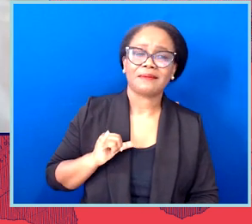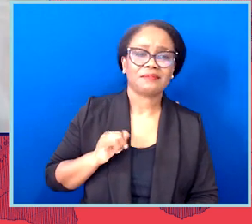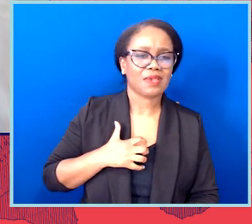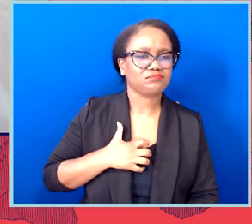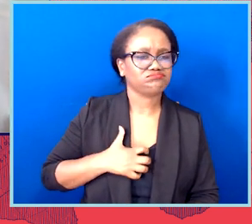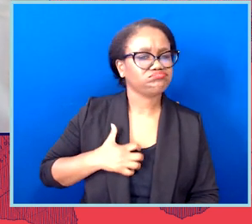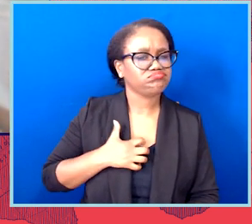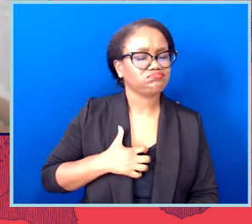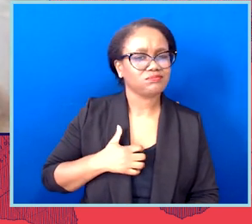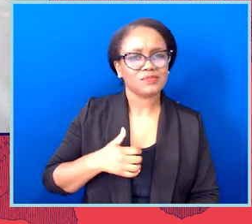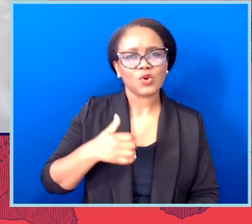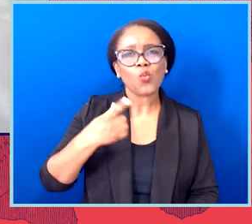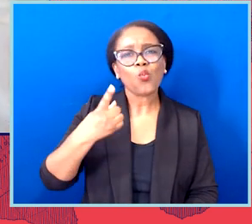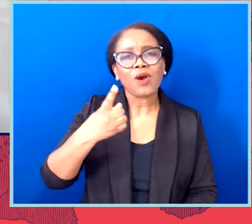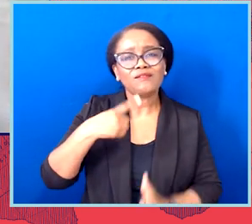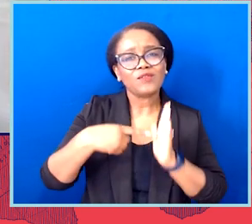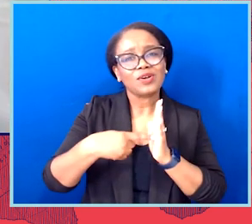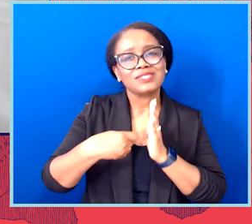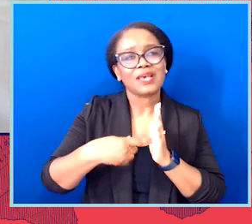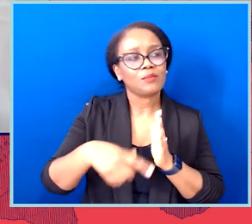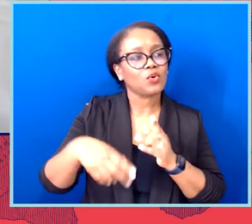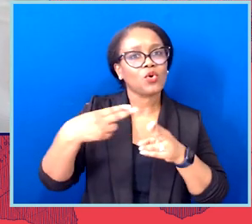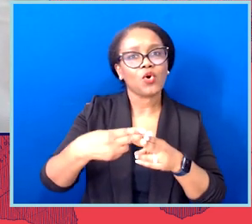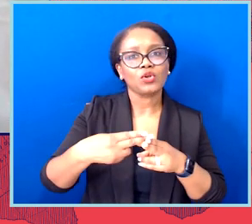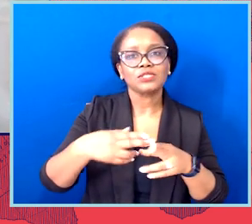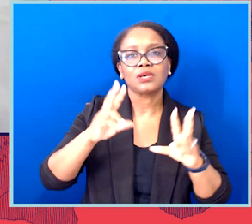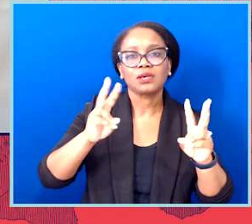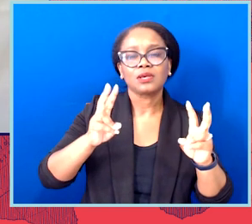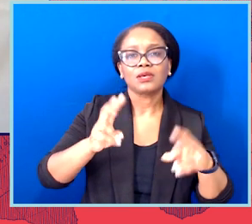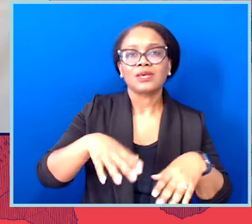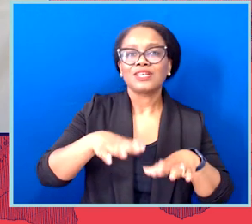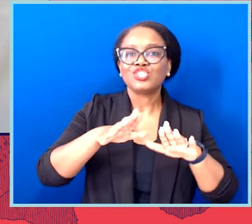made it child abuse for a parent or guardian to affirm their child.